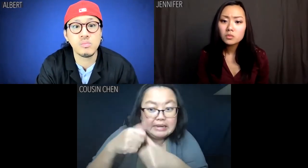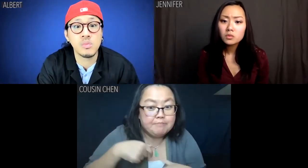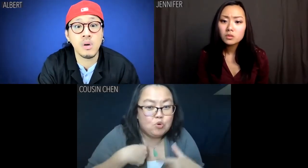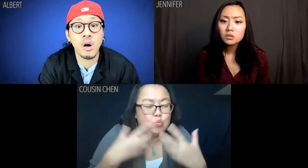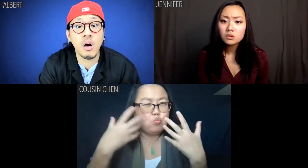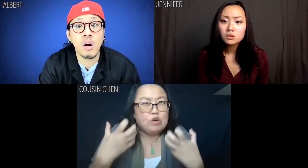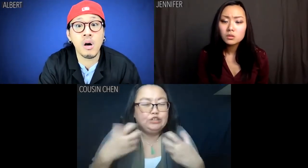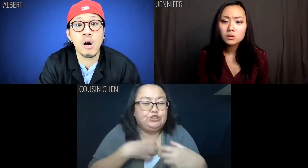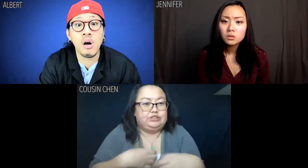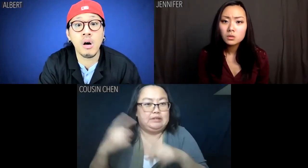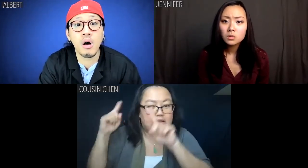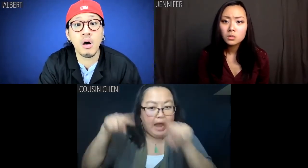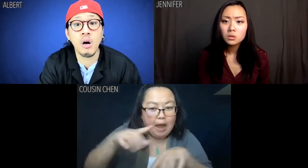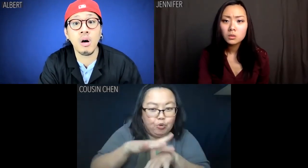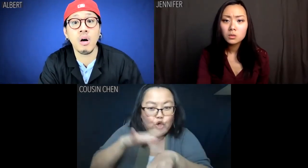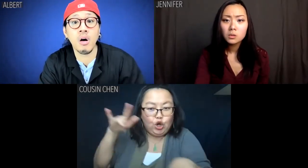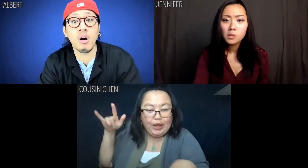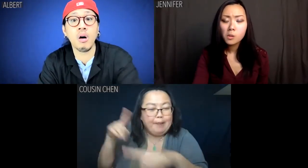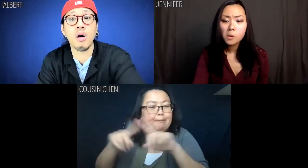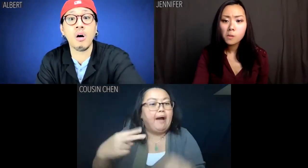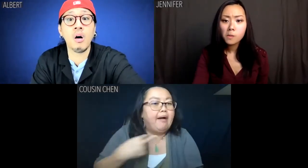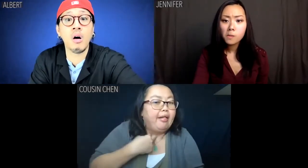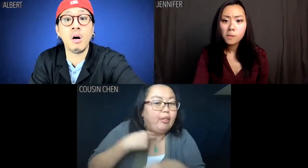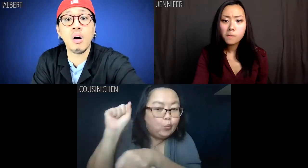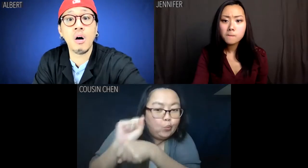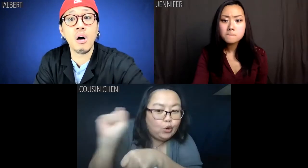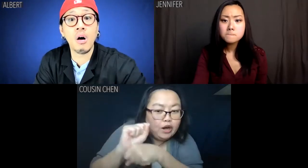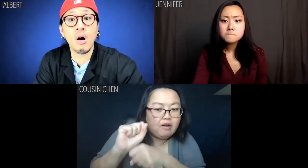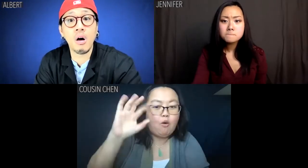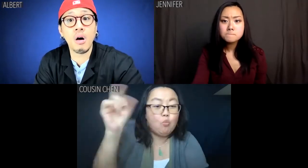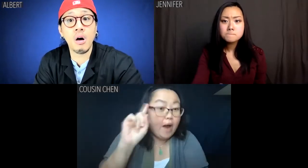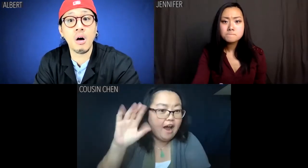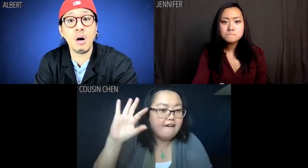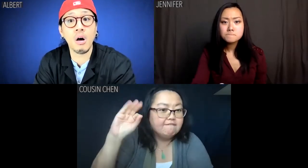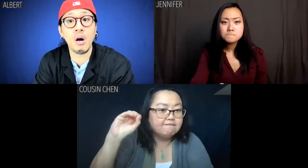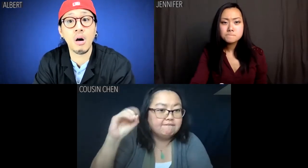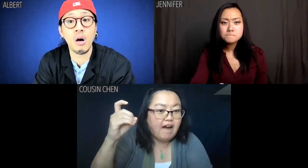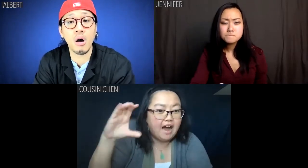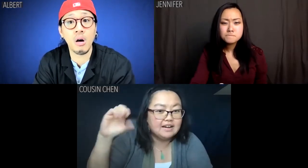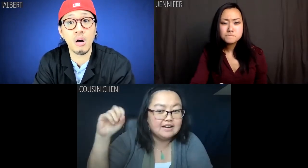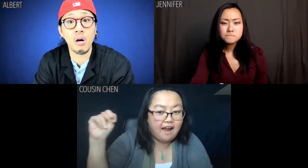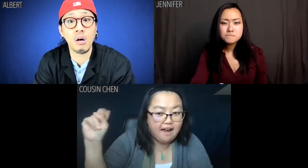I would have come sooner but I was working at Foxconn